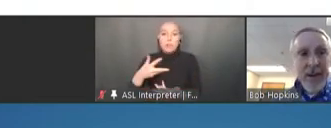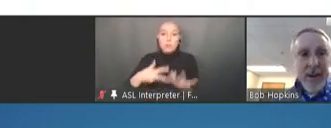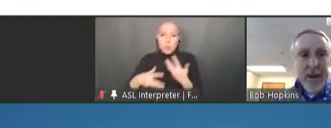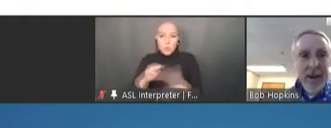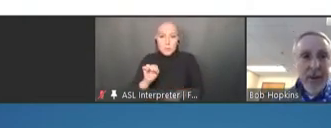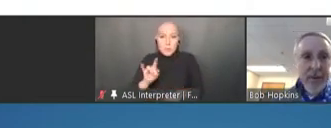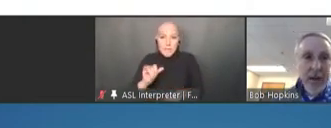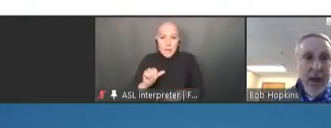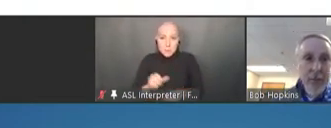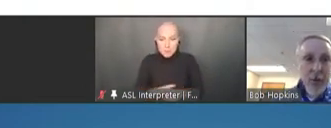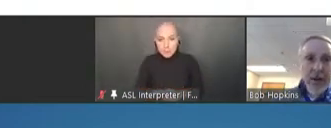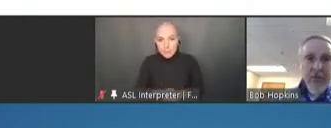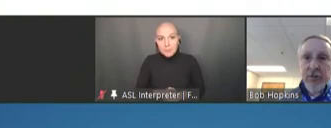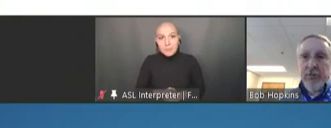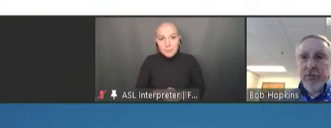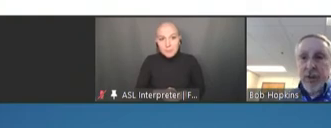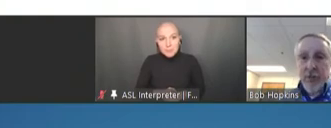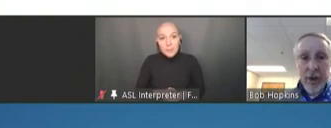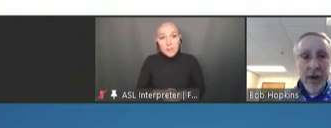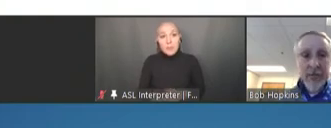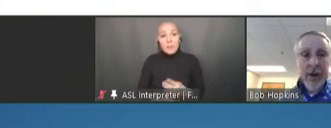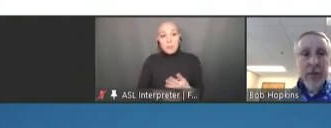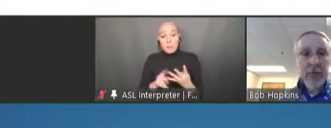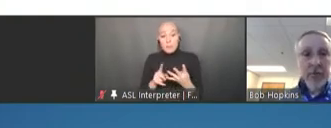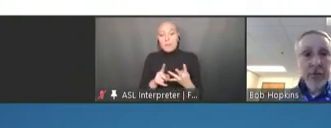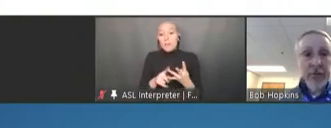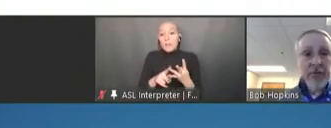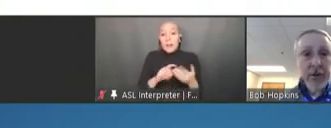And again, the collaborations that we have available to us